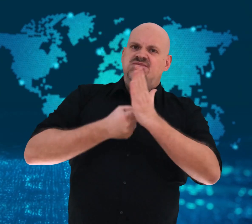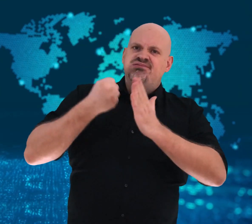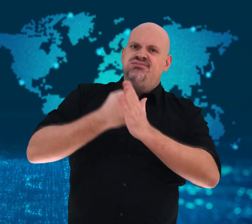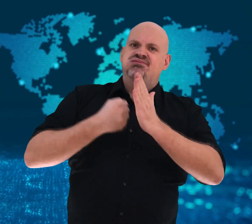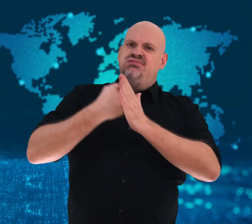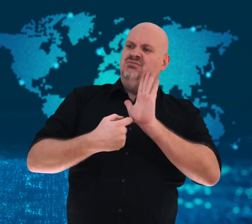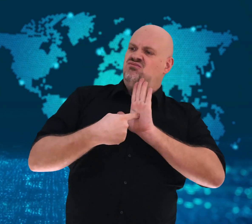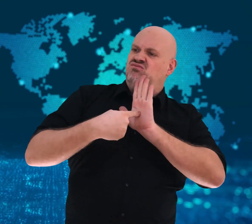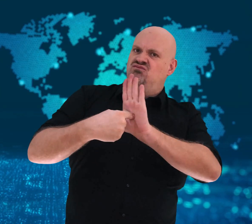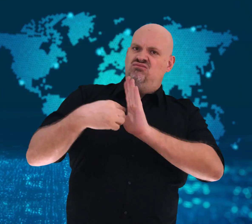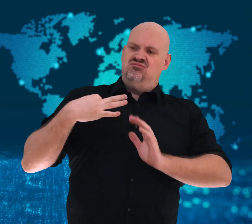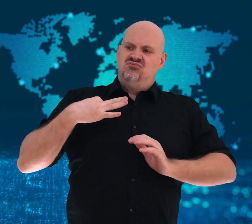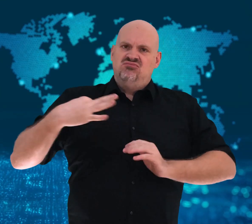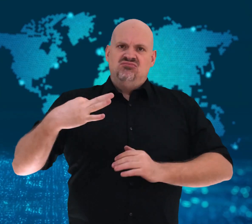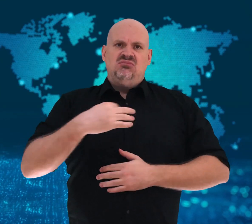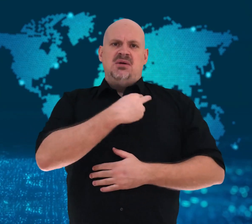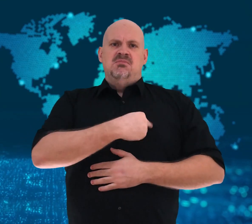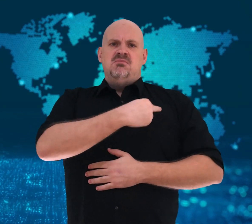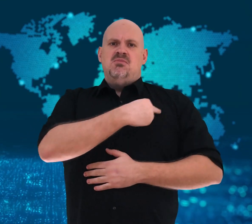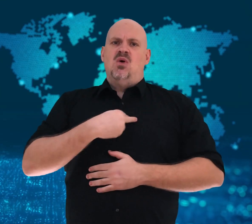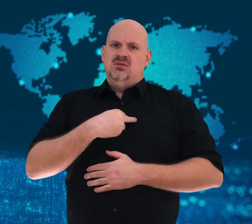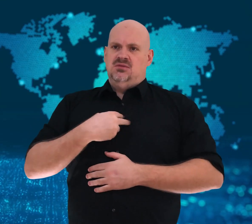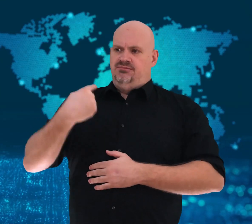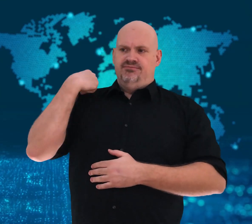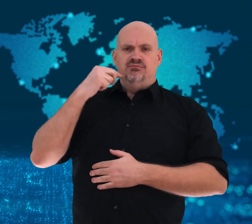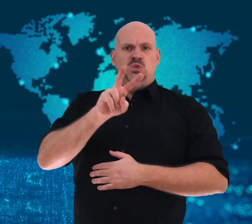“yes” in joining the EU.